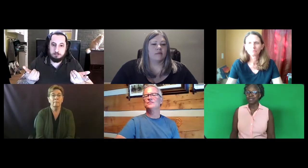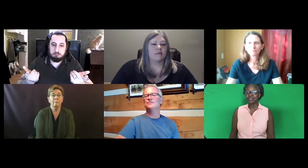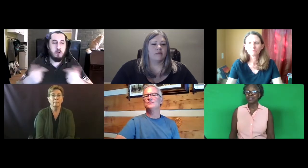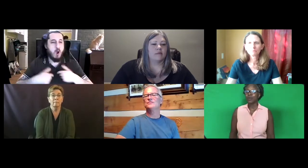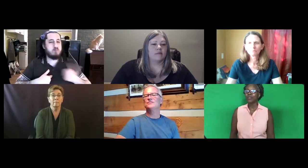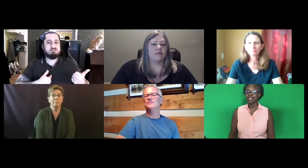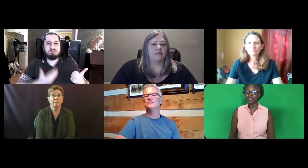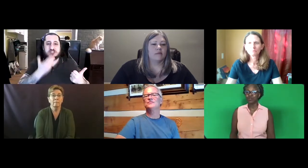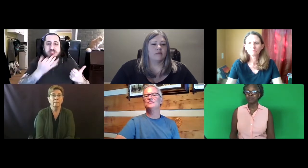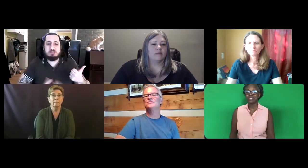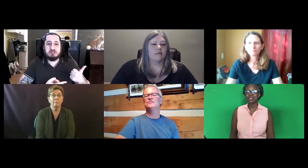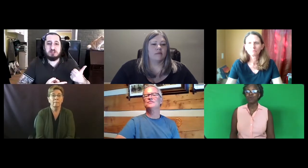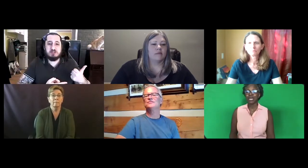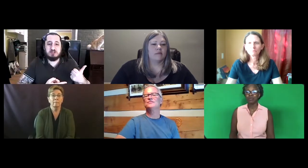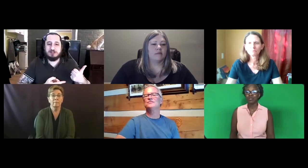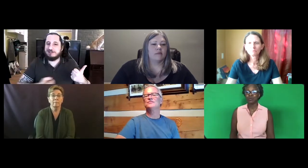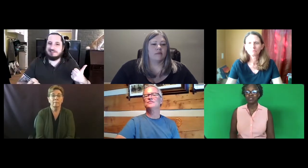And when there are disagreements, then what can we do?